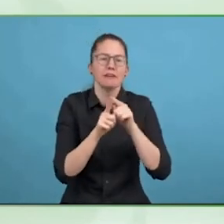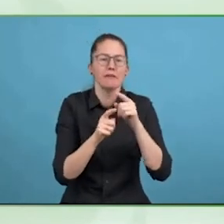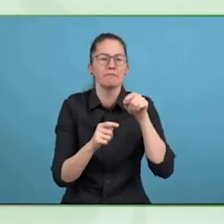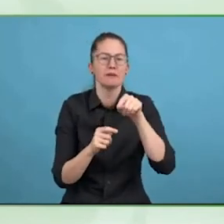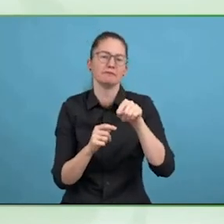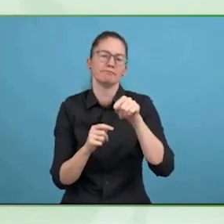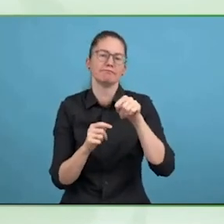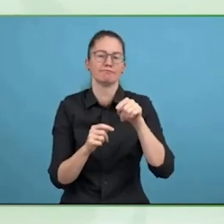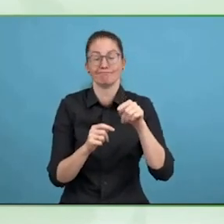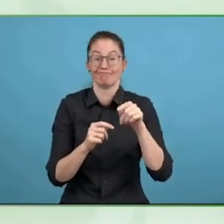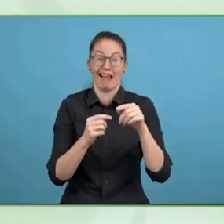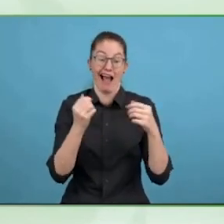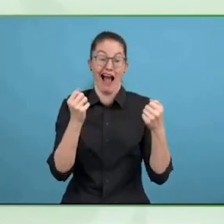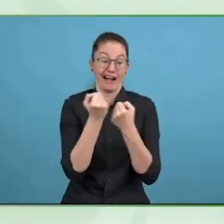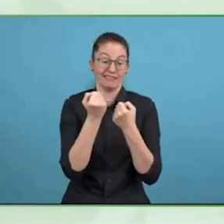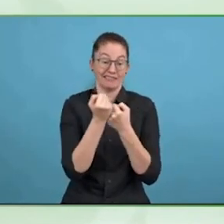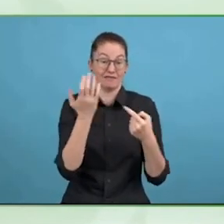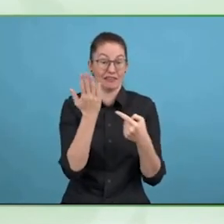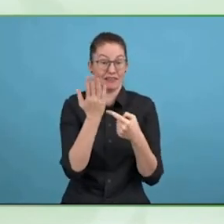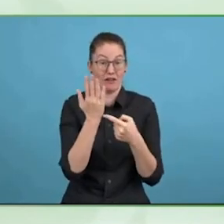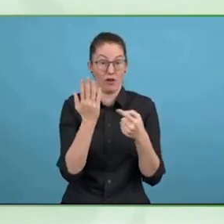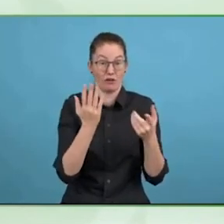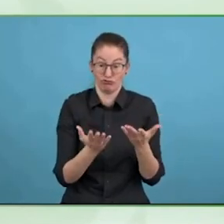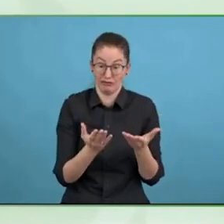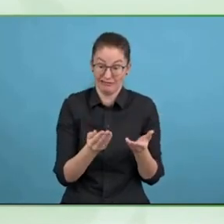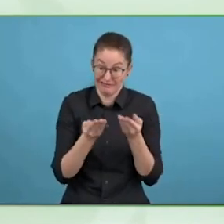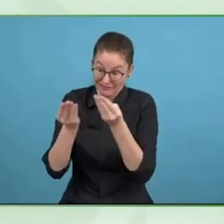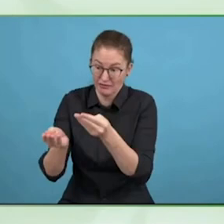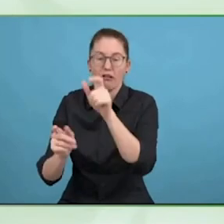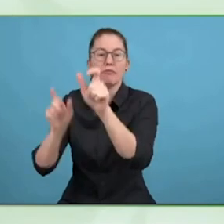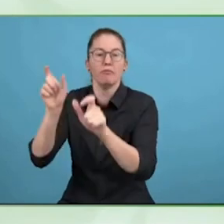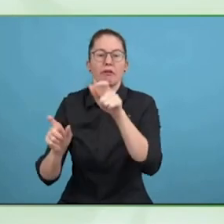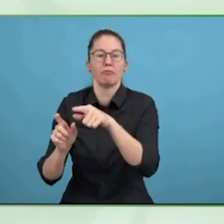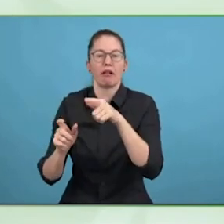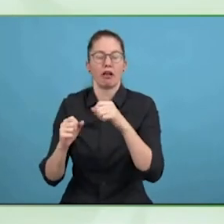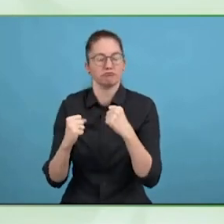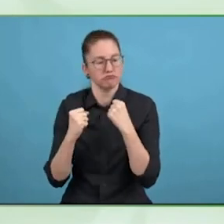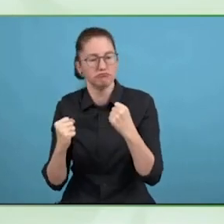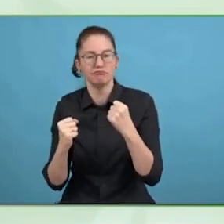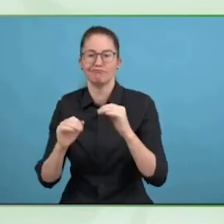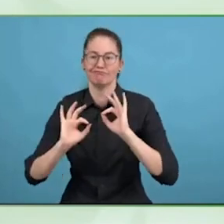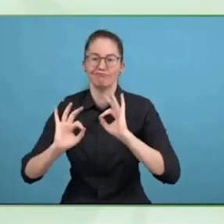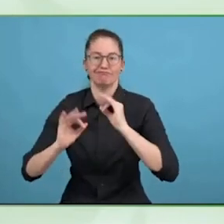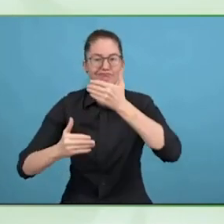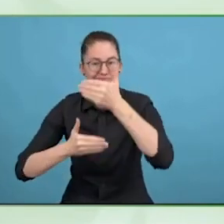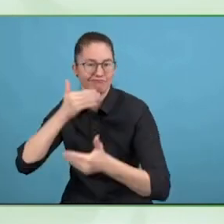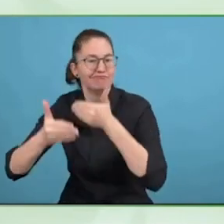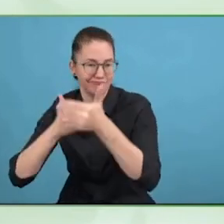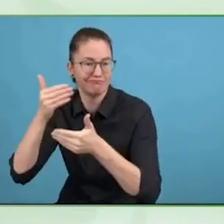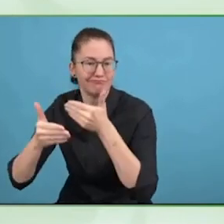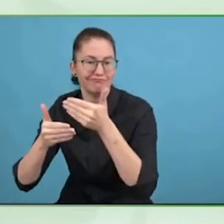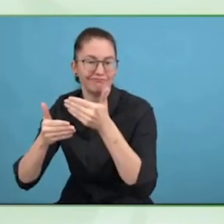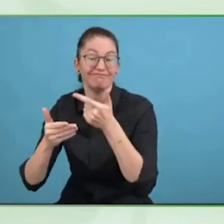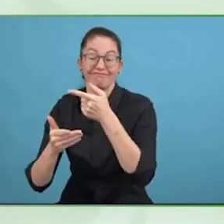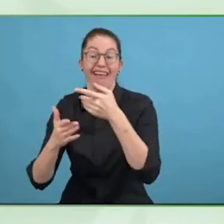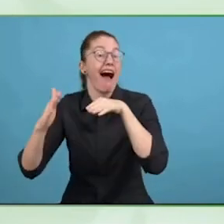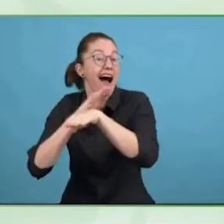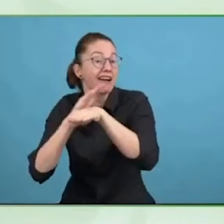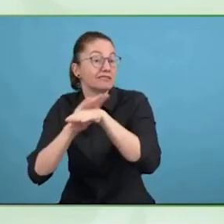So, it is access to assistive technology, it is a fundamental human right, as Luc has already mentioned.